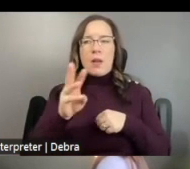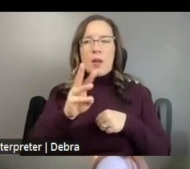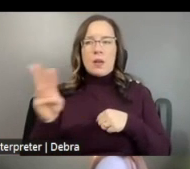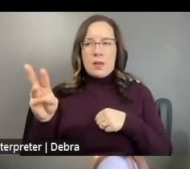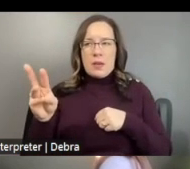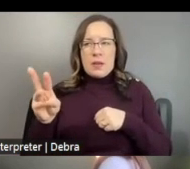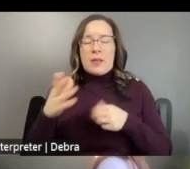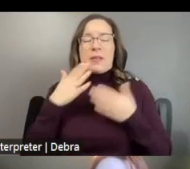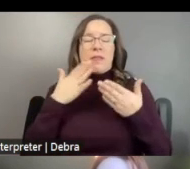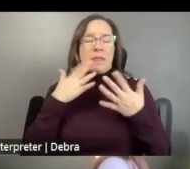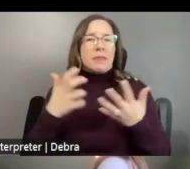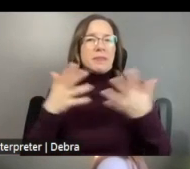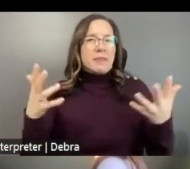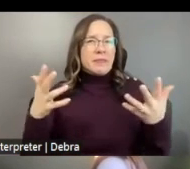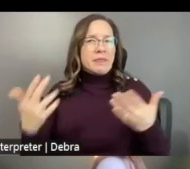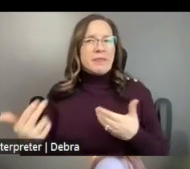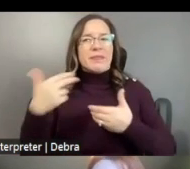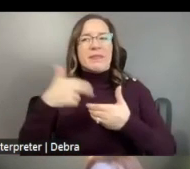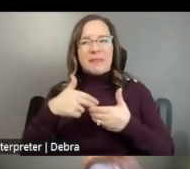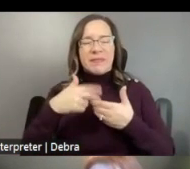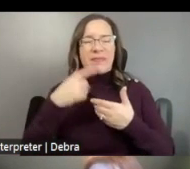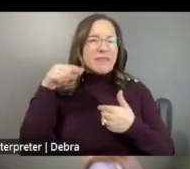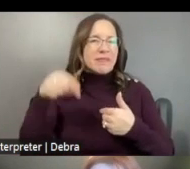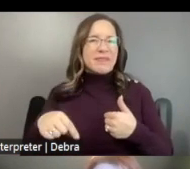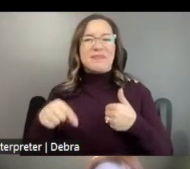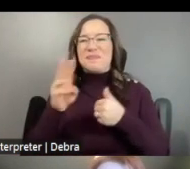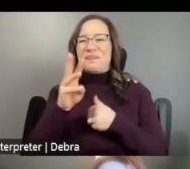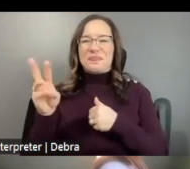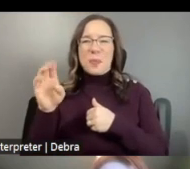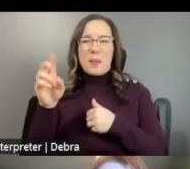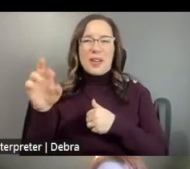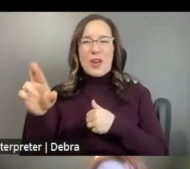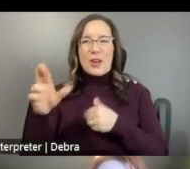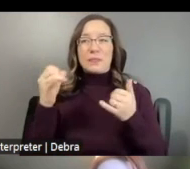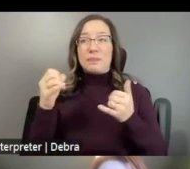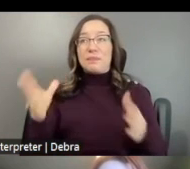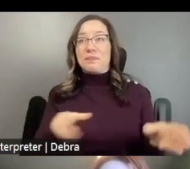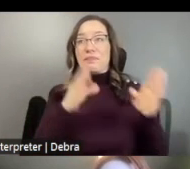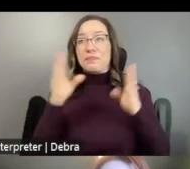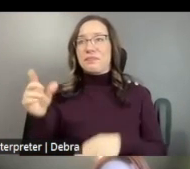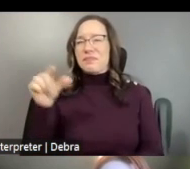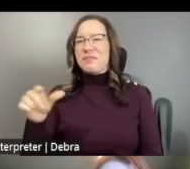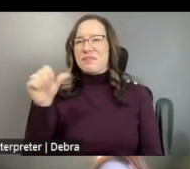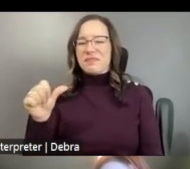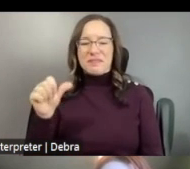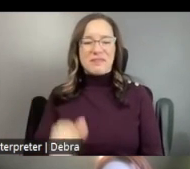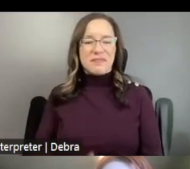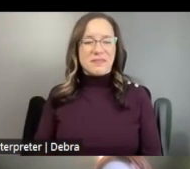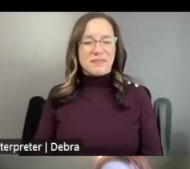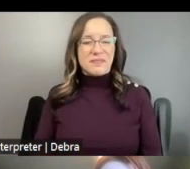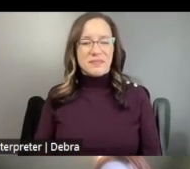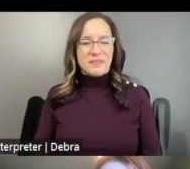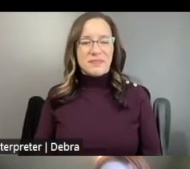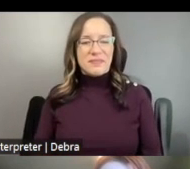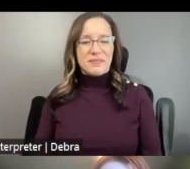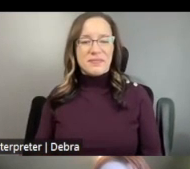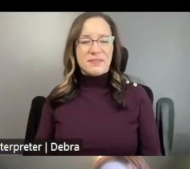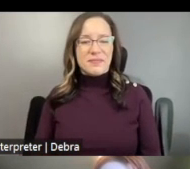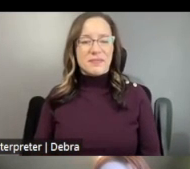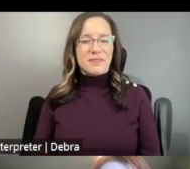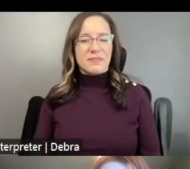THANK YOU SO MUCH FOR JOINING US FOR THIS WEBINAR. WE'LL BE MOVING INTO THE Q&A SHORTLY.